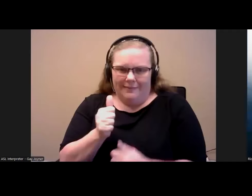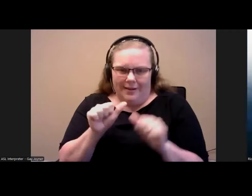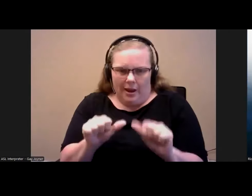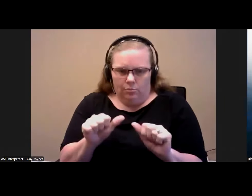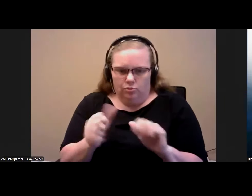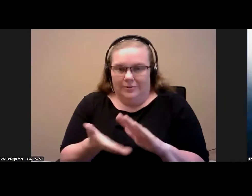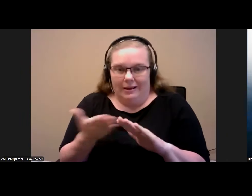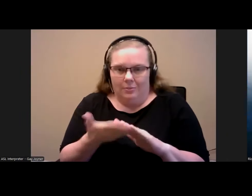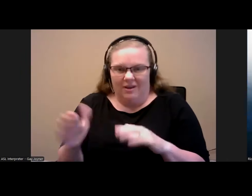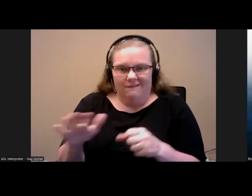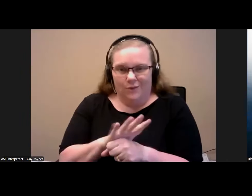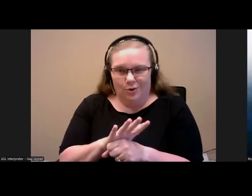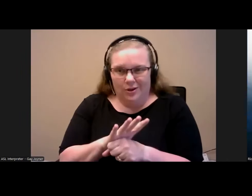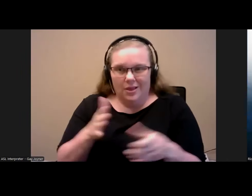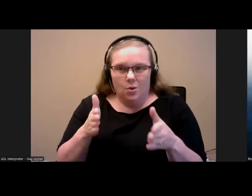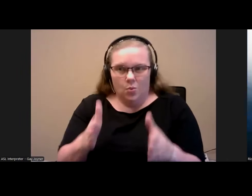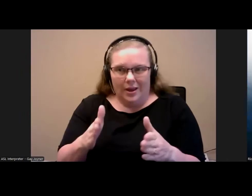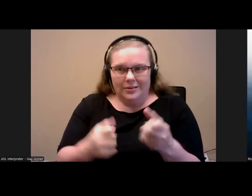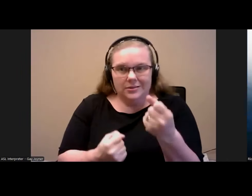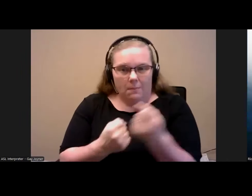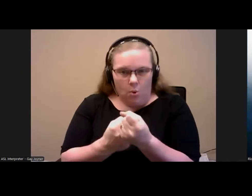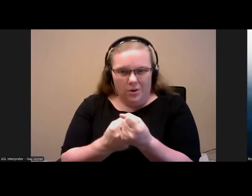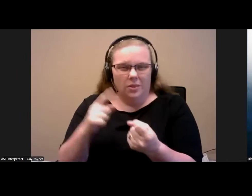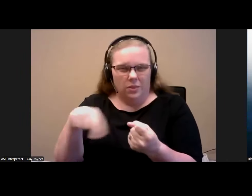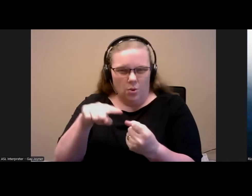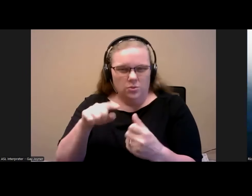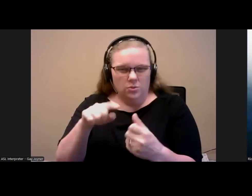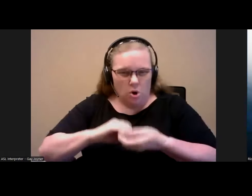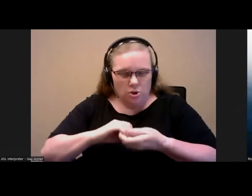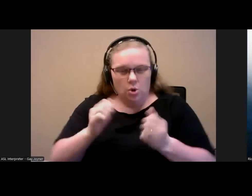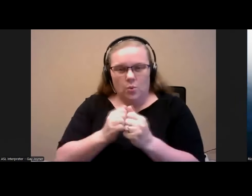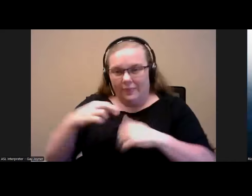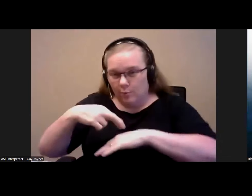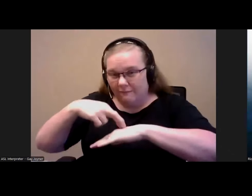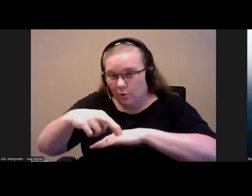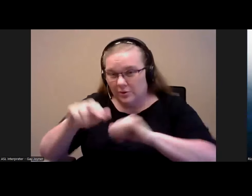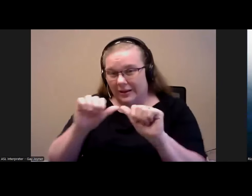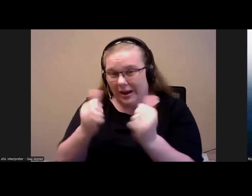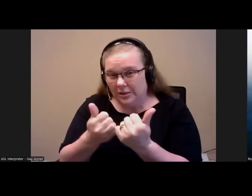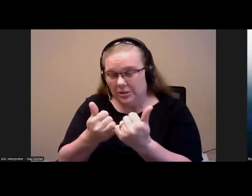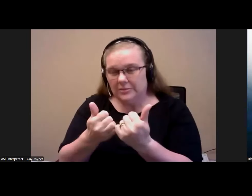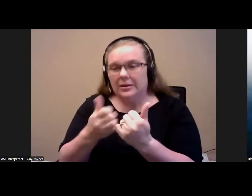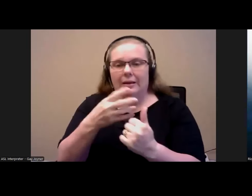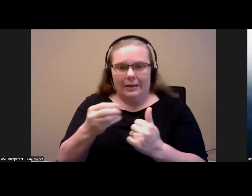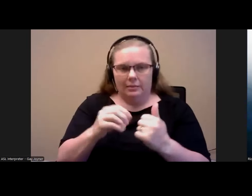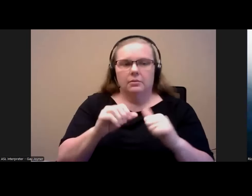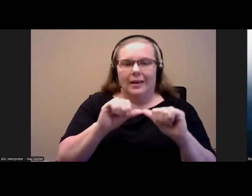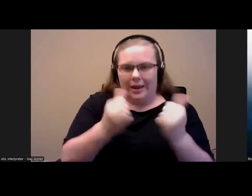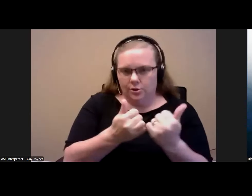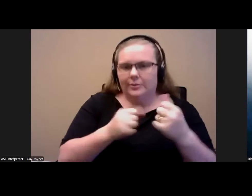fully in the way that supported those partnerships with those referring agencies, as well as the agencies that can provide supportive services.